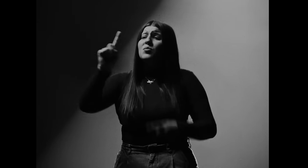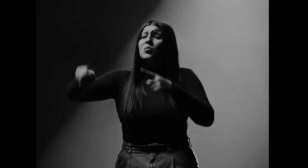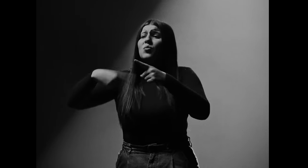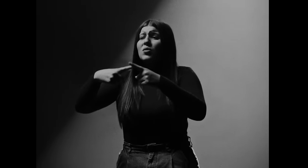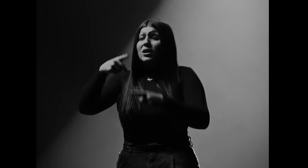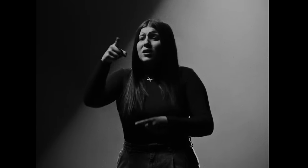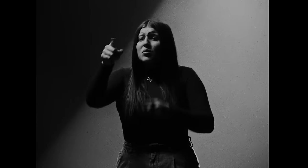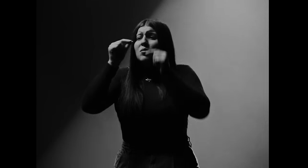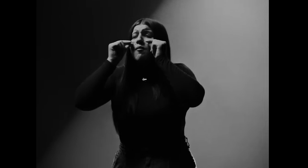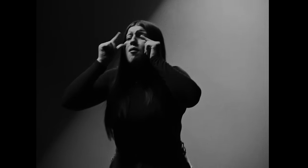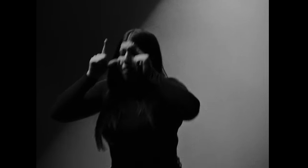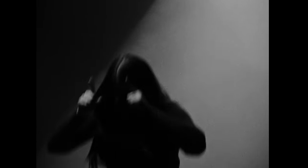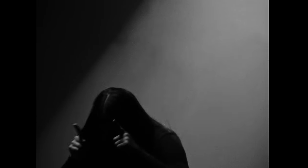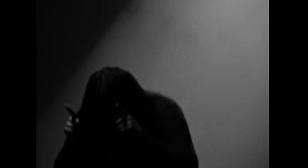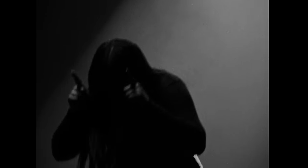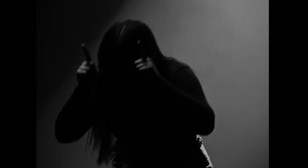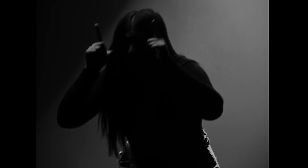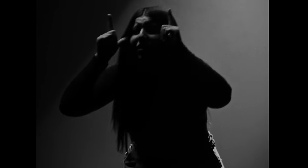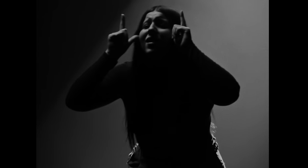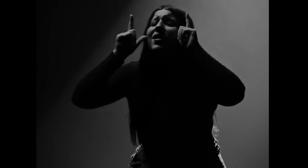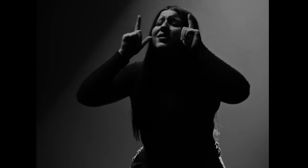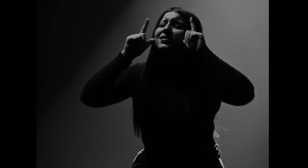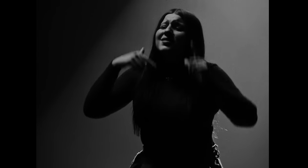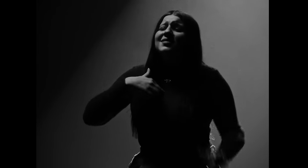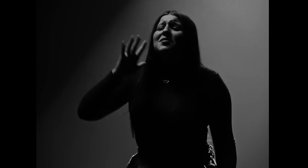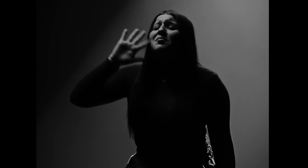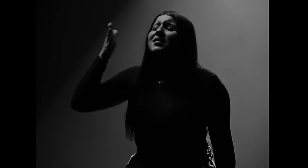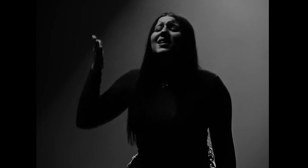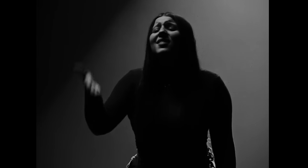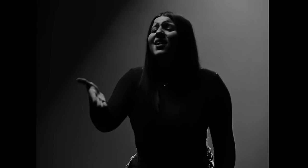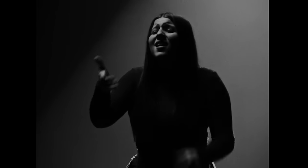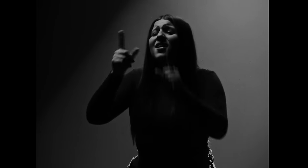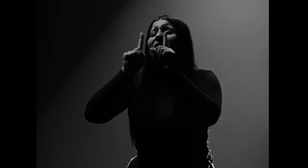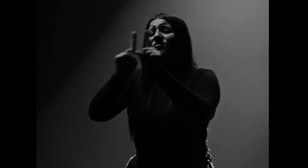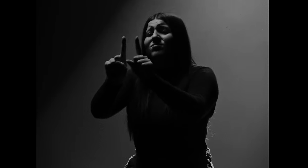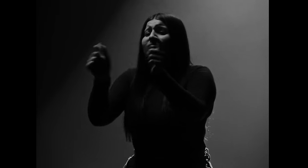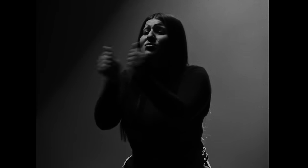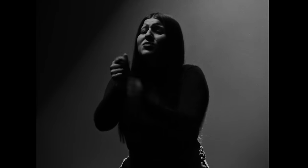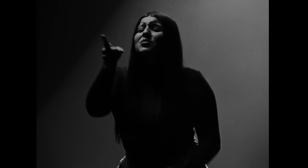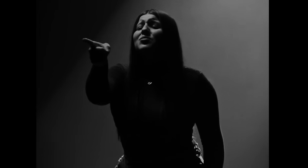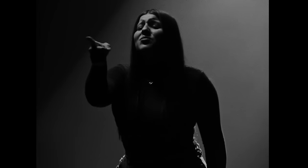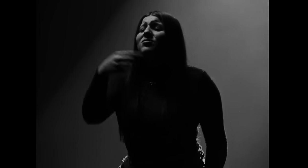AND WHEN YOU OPEN YOUR EYES I’LL BE THERE BY YOUR SIDE